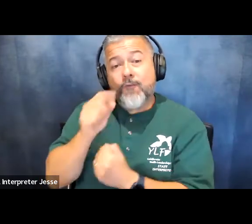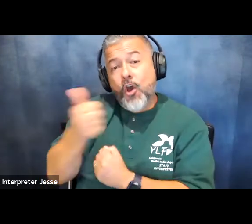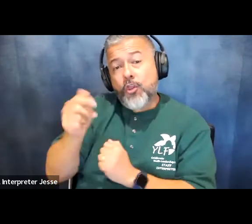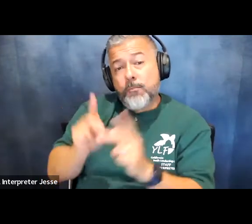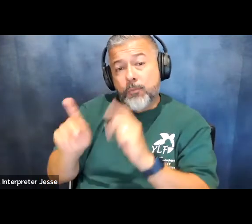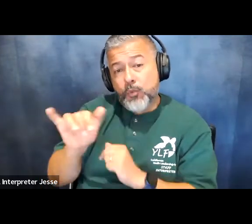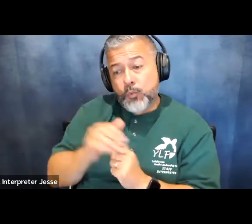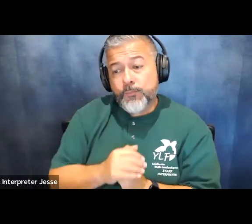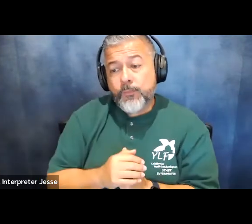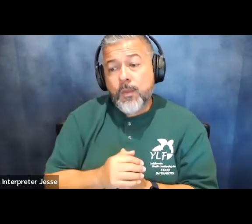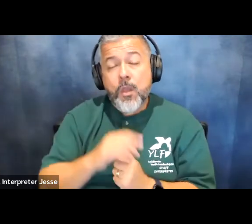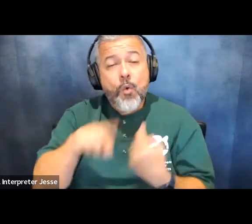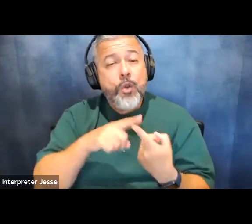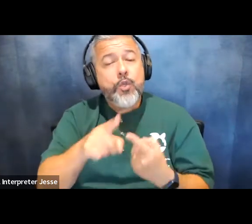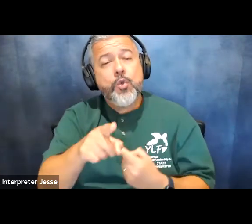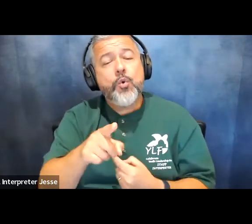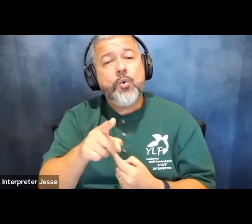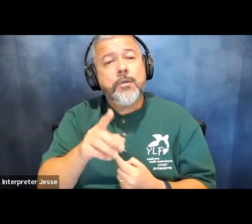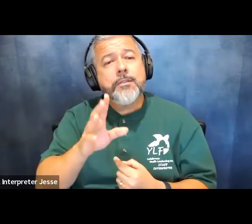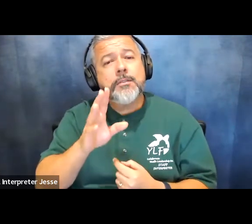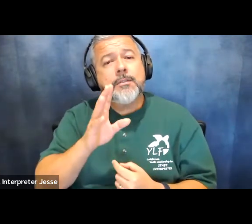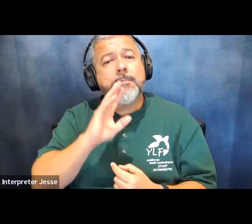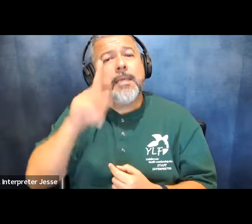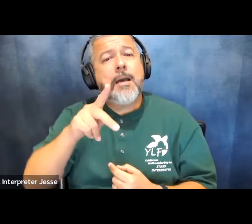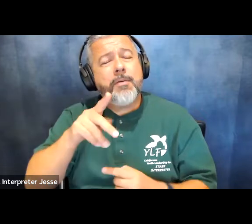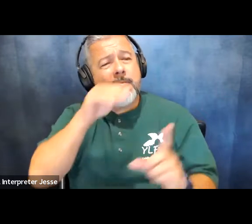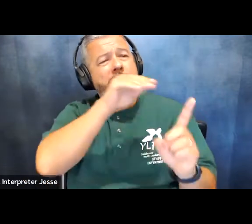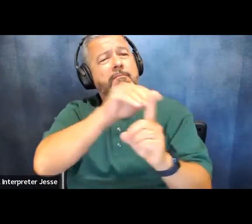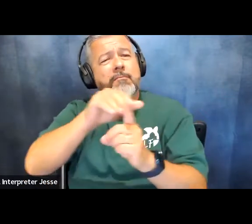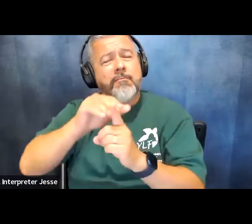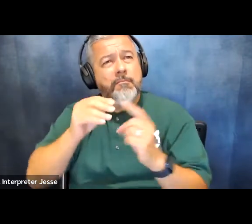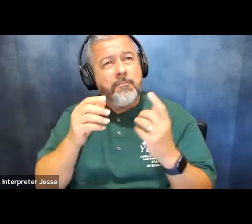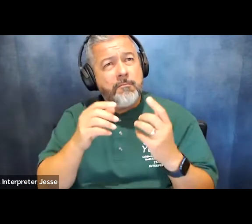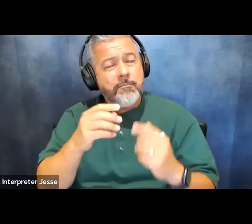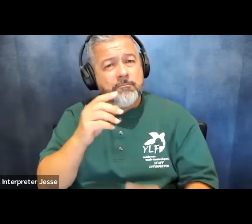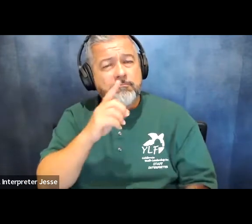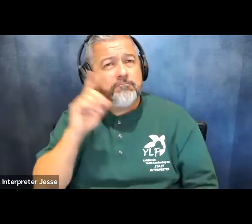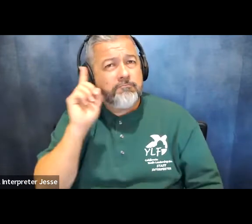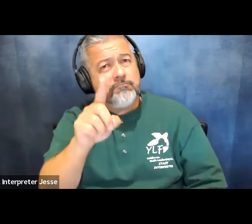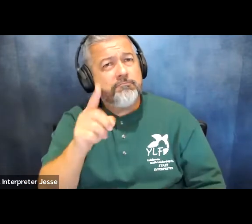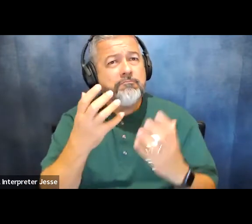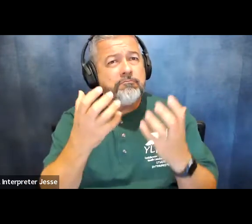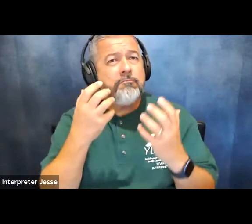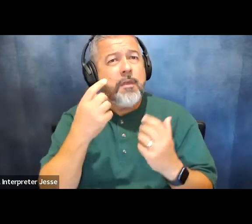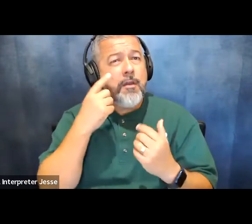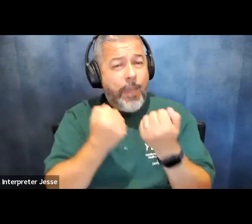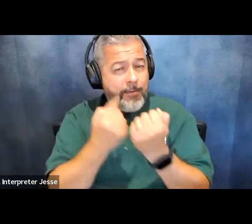when you speak up and advocate for yourself and others you are not only empowering yourself